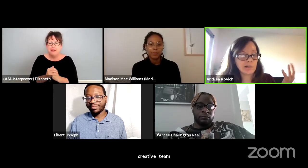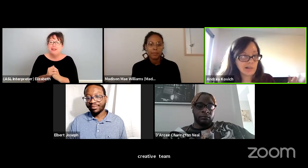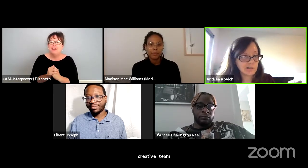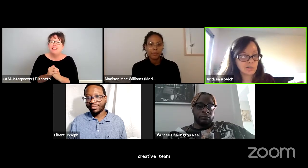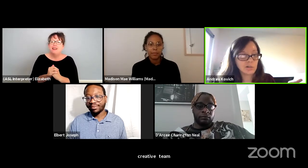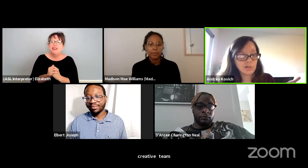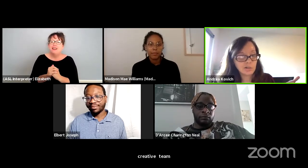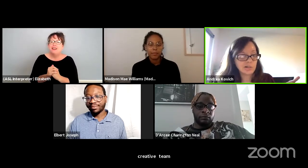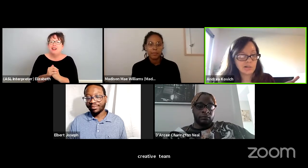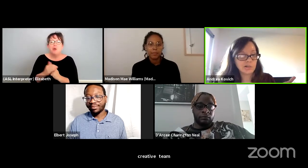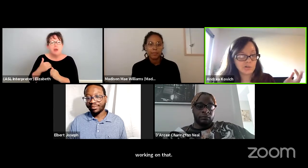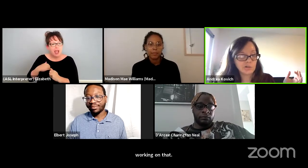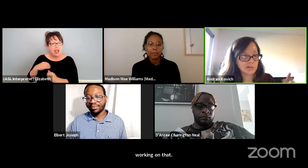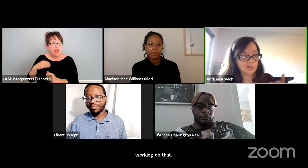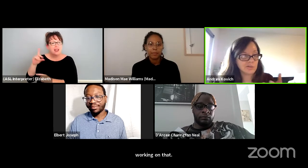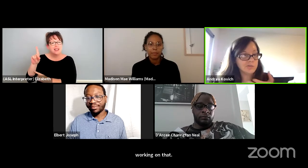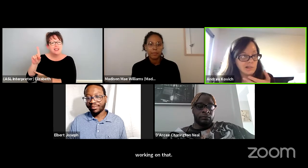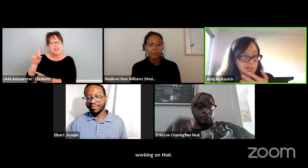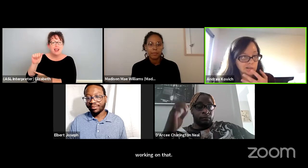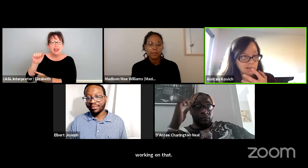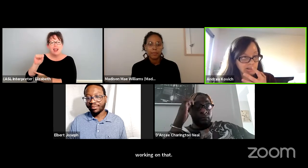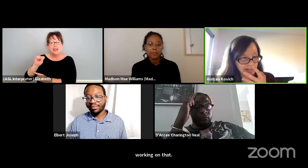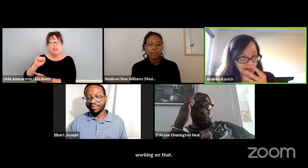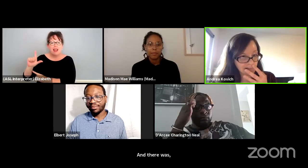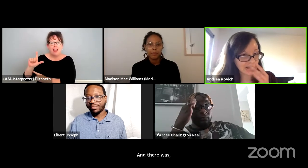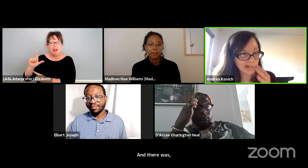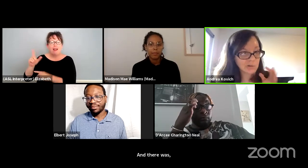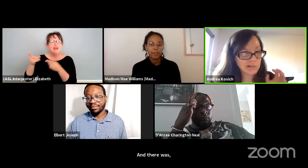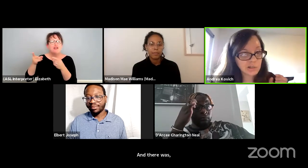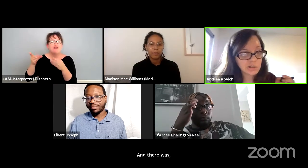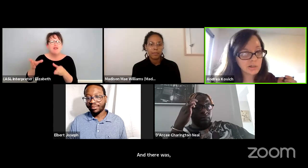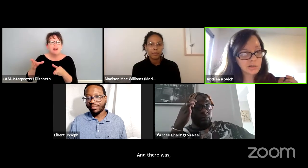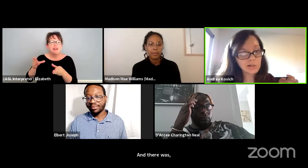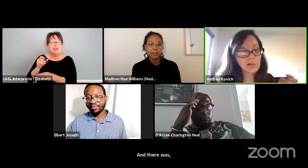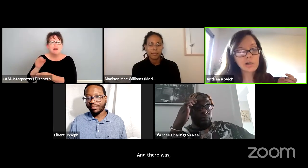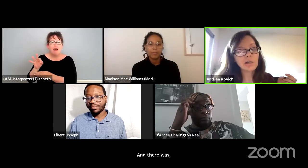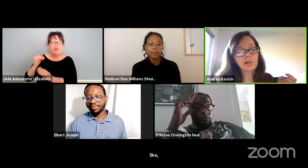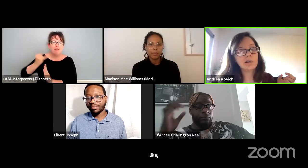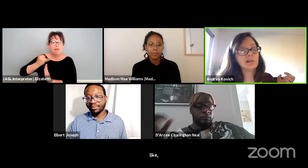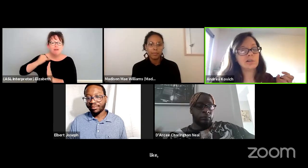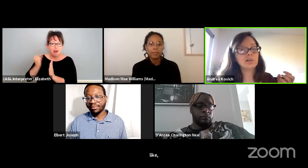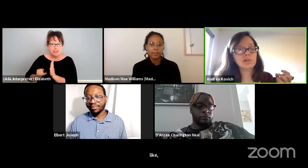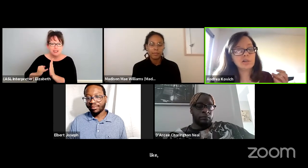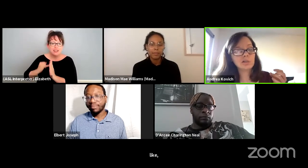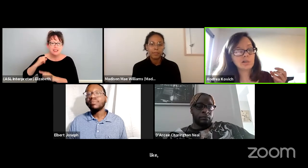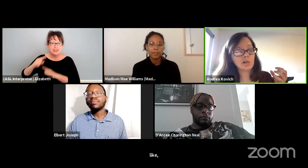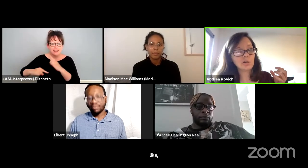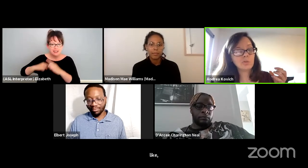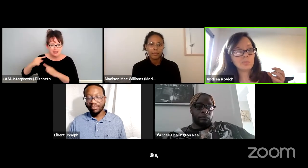dazzle director of artistic sign language. And so